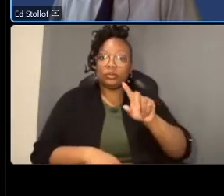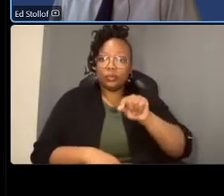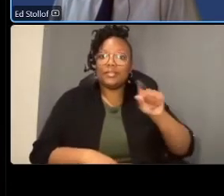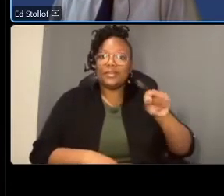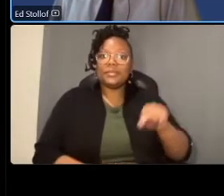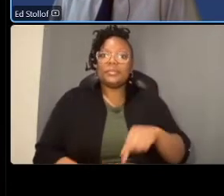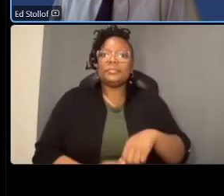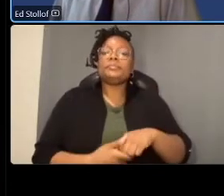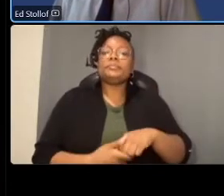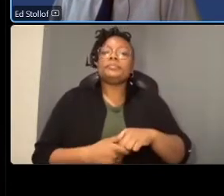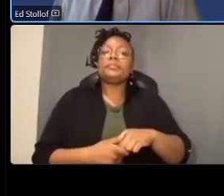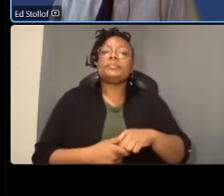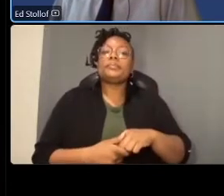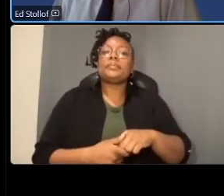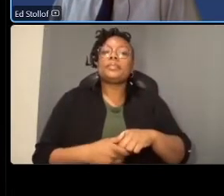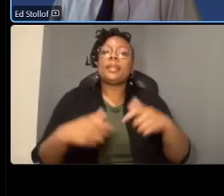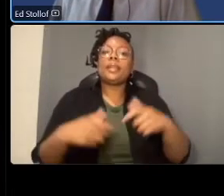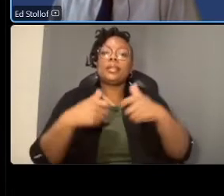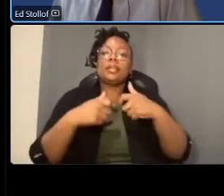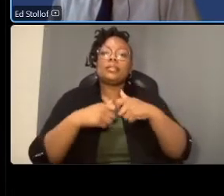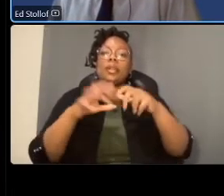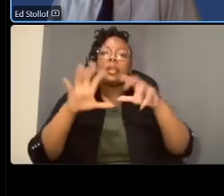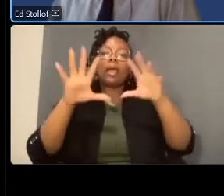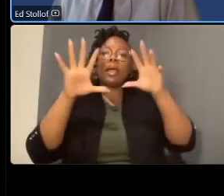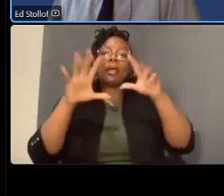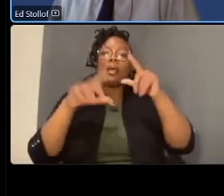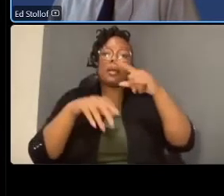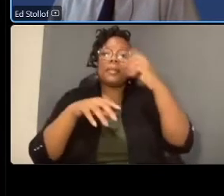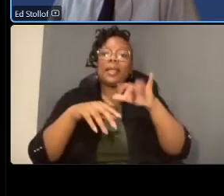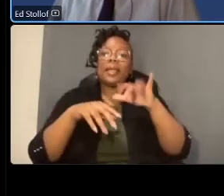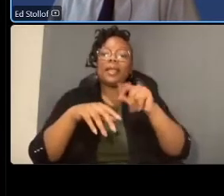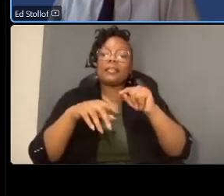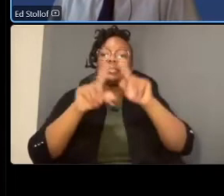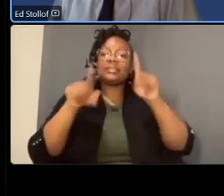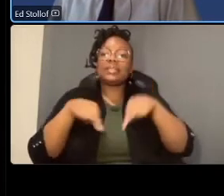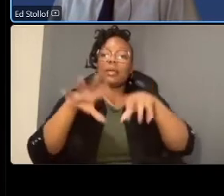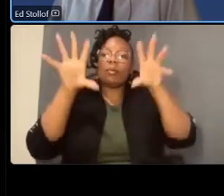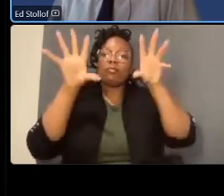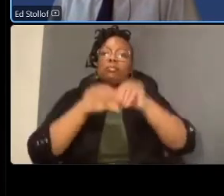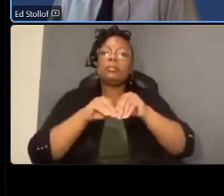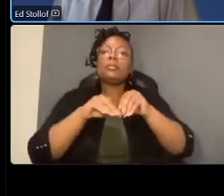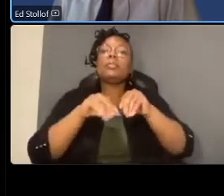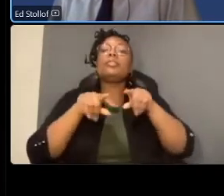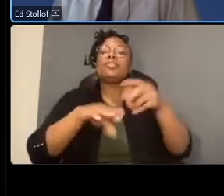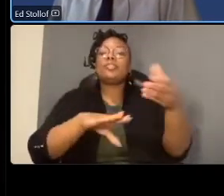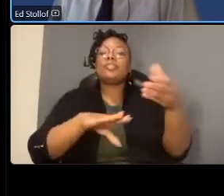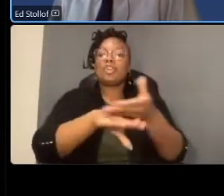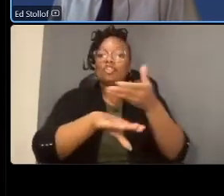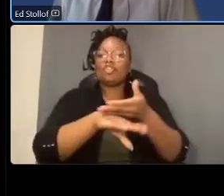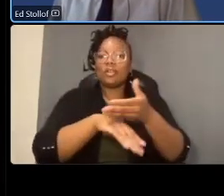electronic blackout signs will be removed during the construction phase we've also started in april